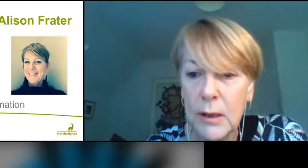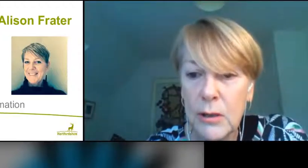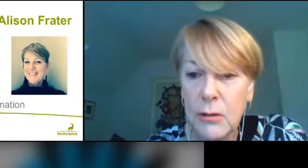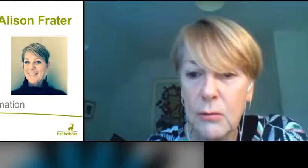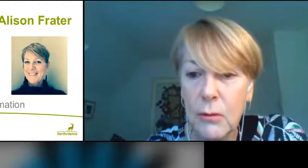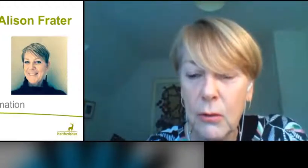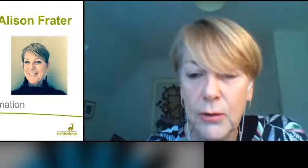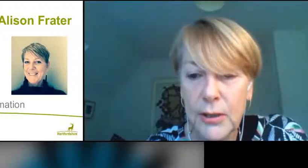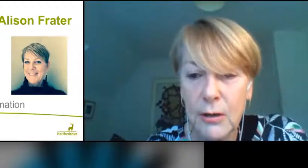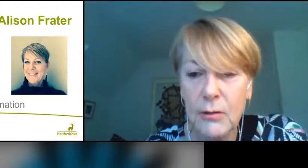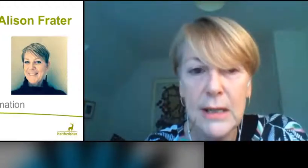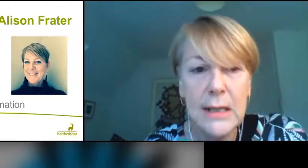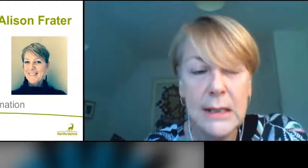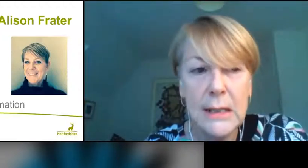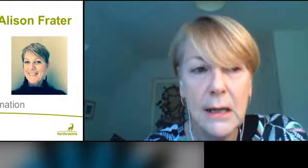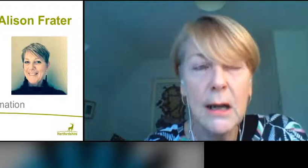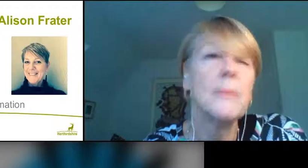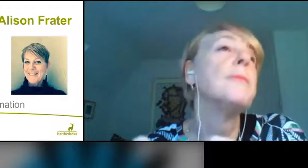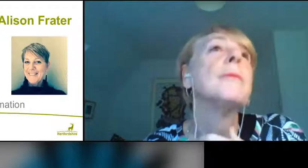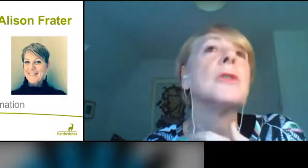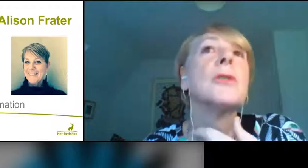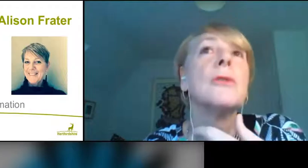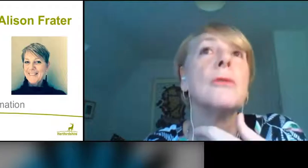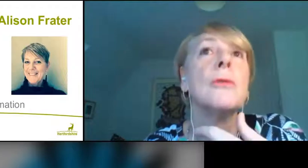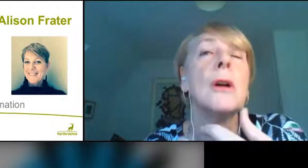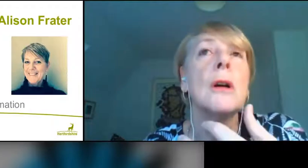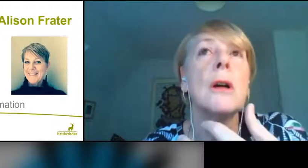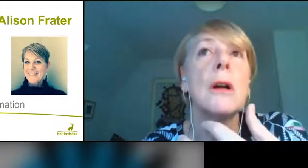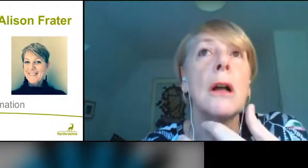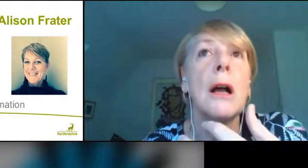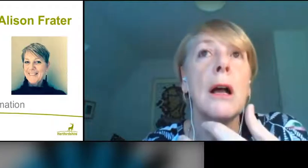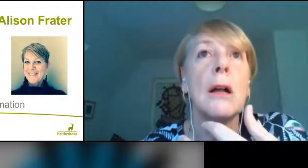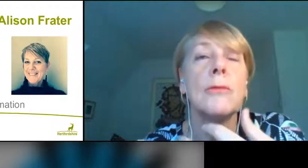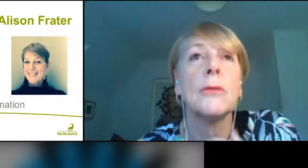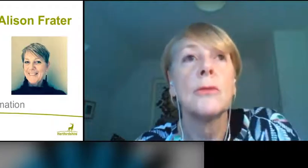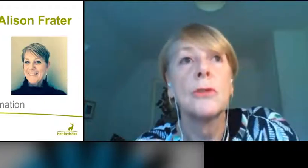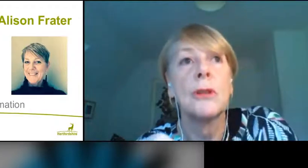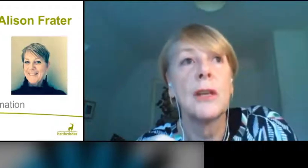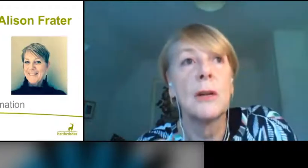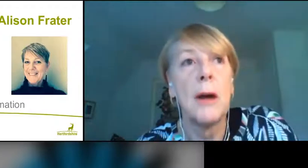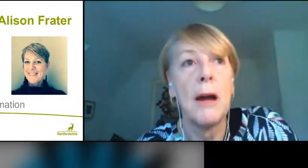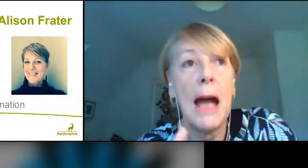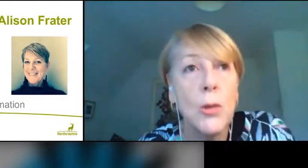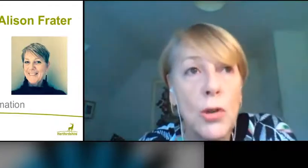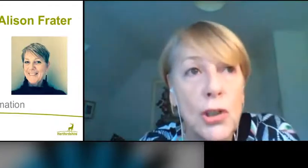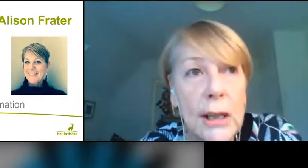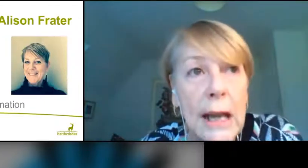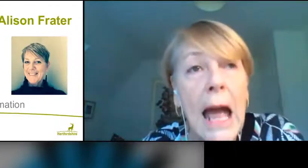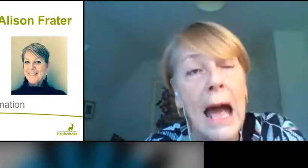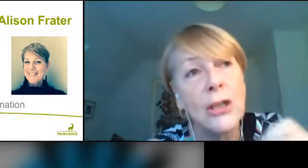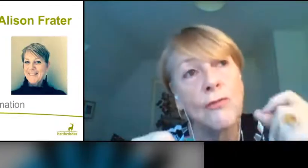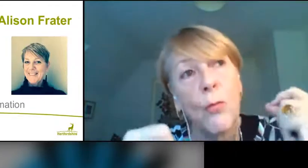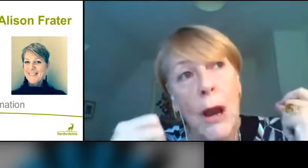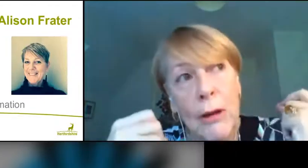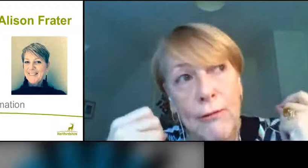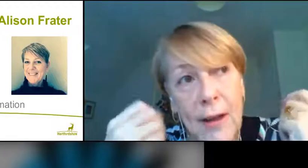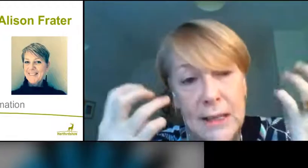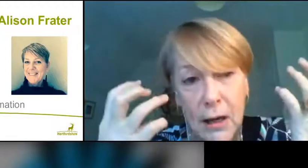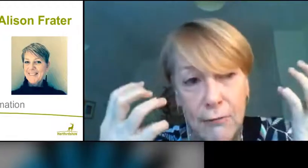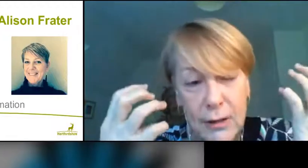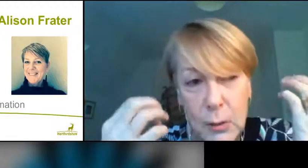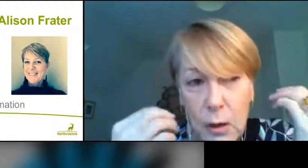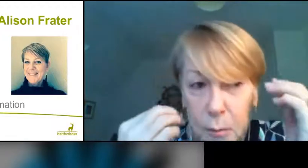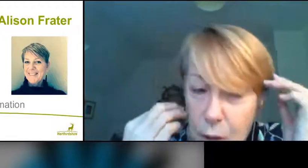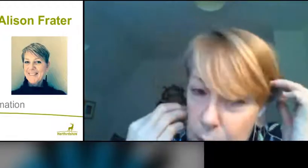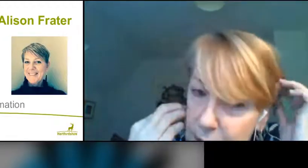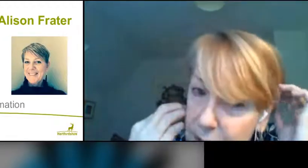We do also need to think about hand washing and wearing face coverings, where appropriate.